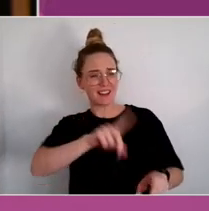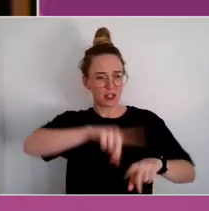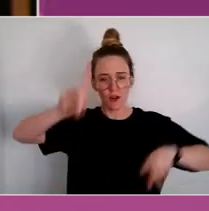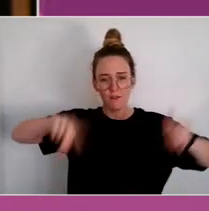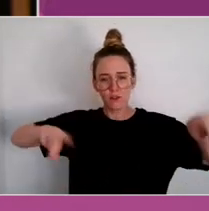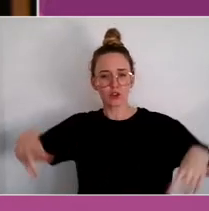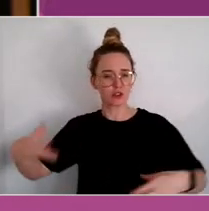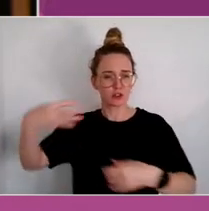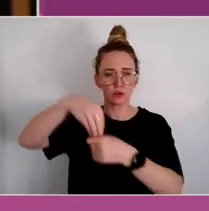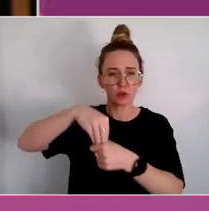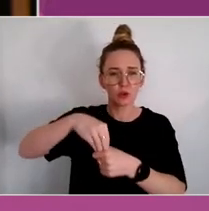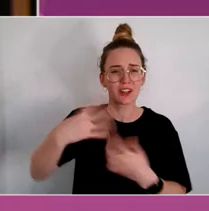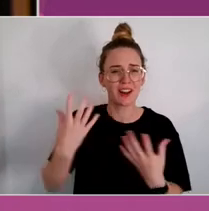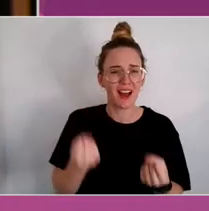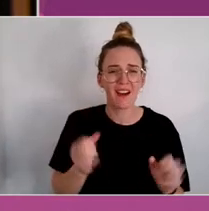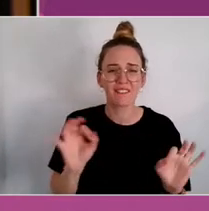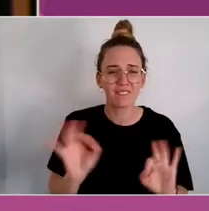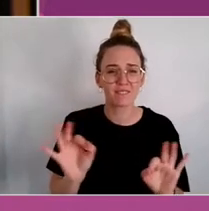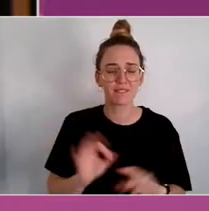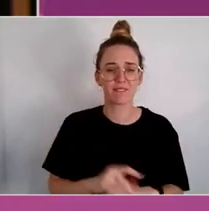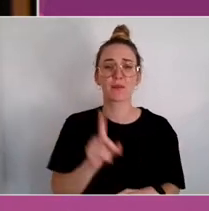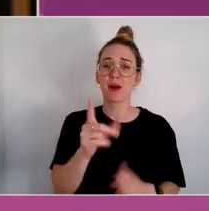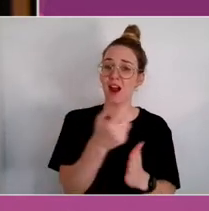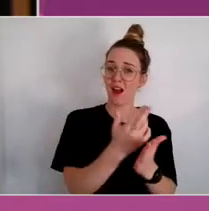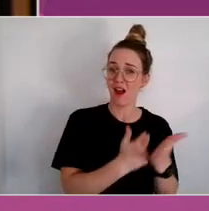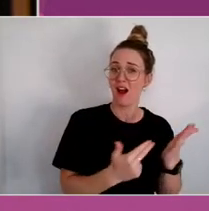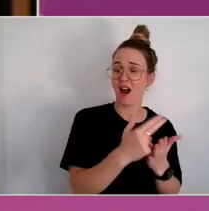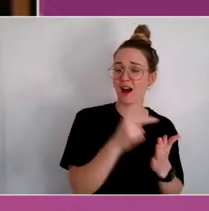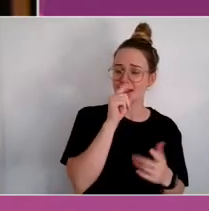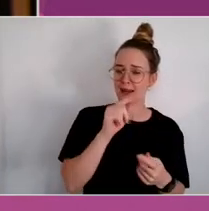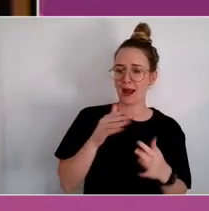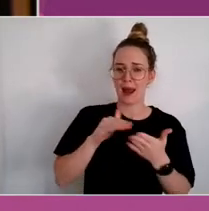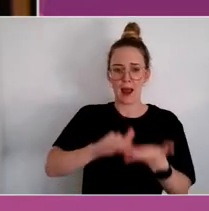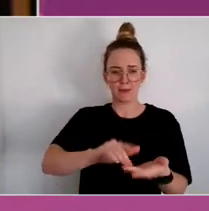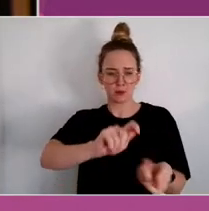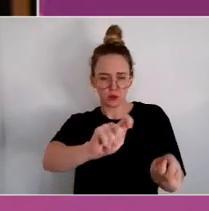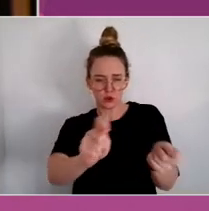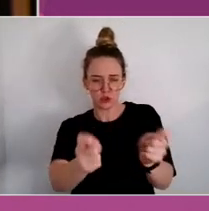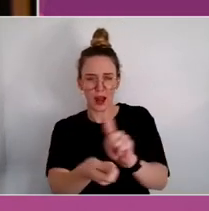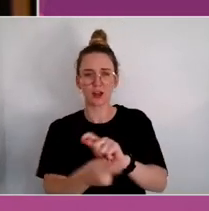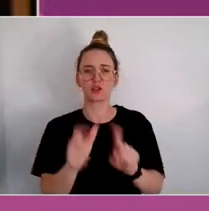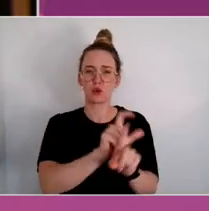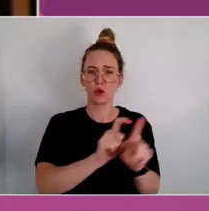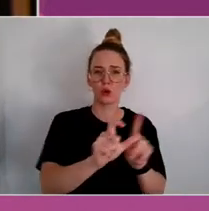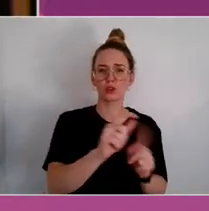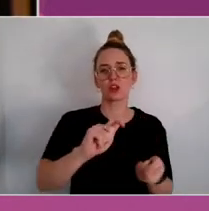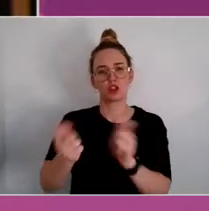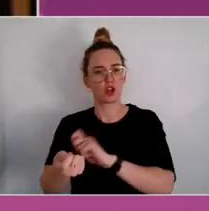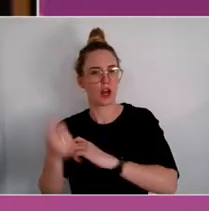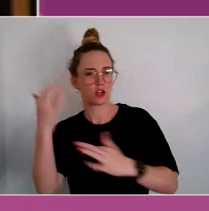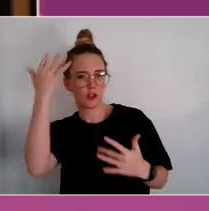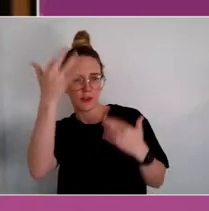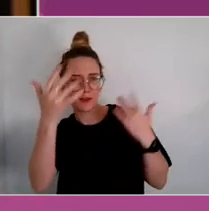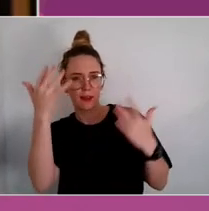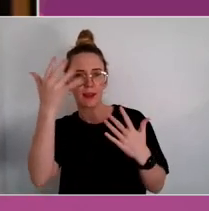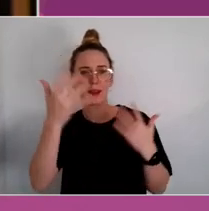to do that, change the way people think and ultimately change the culture. I would say, firstly, art and the arts work.